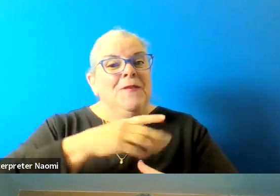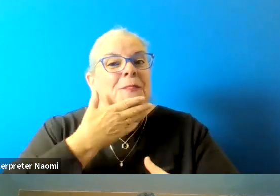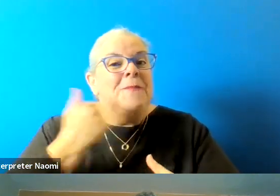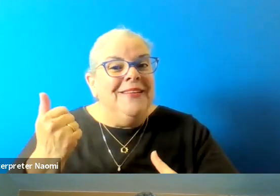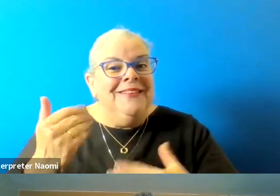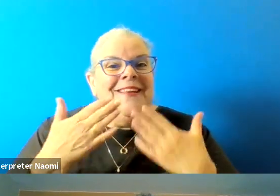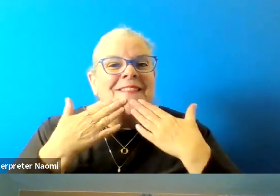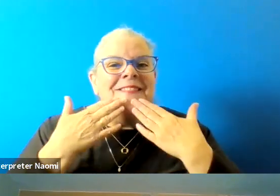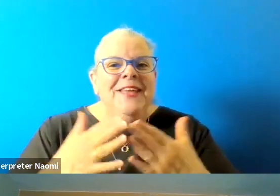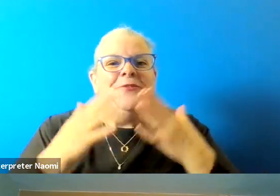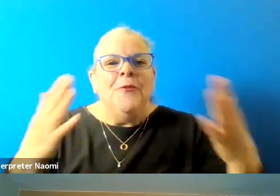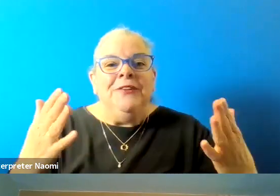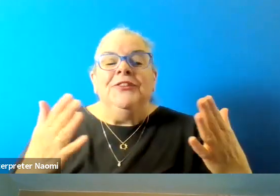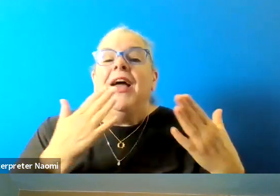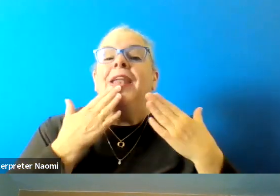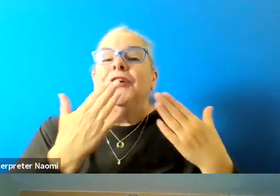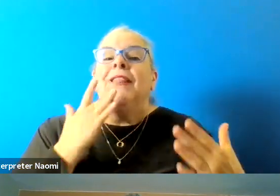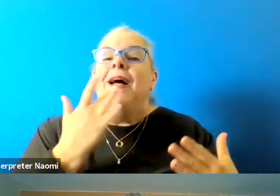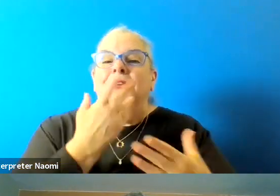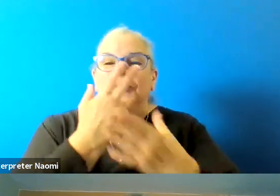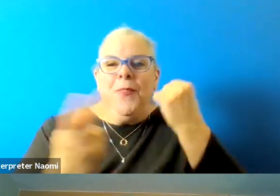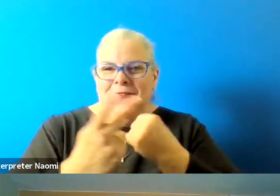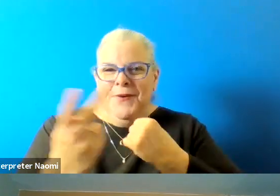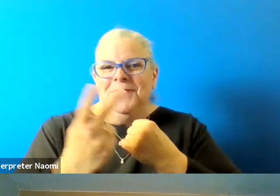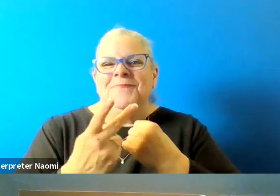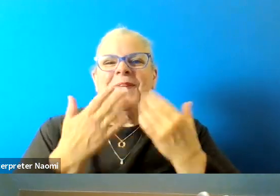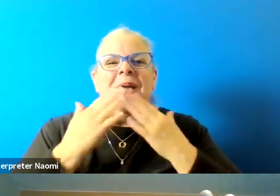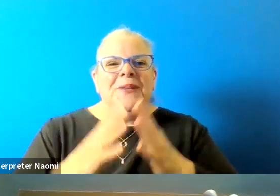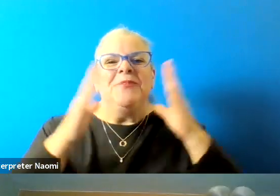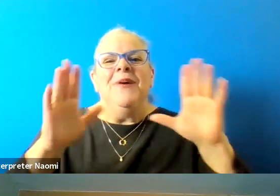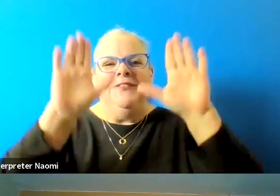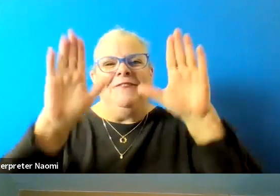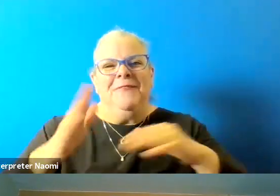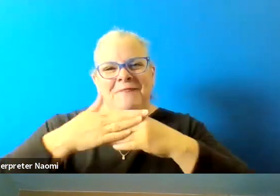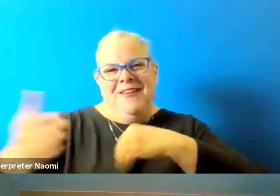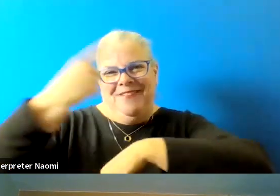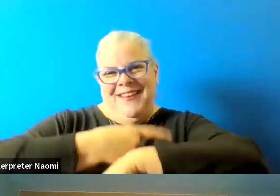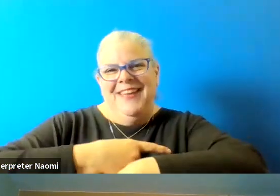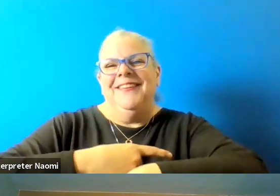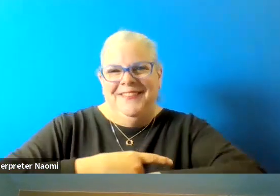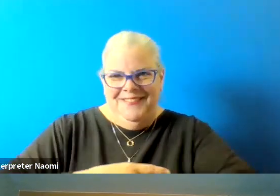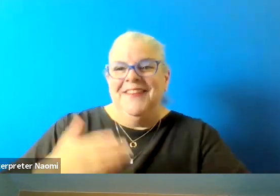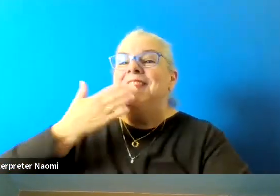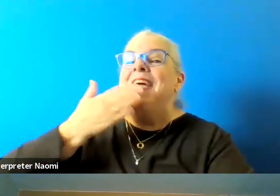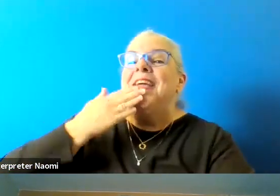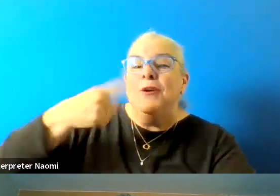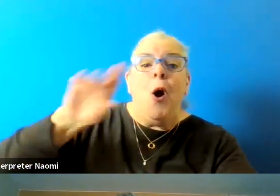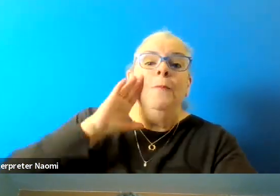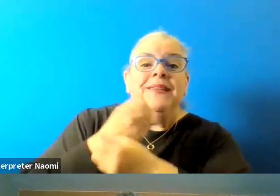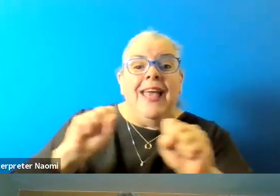So good luck to both of you. Thank you so much, and have a great rest of the day. Thank you all be safe, be well.